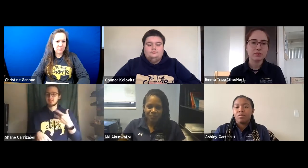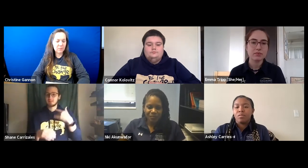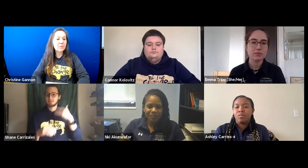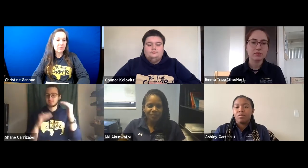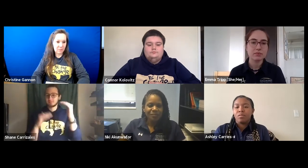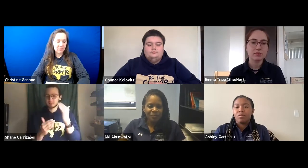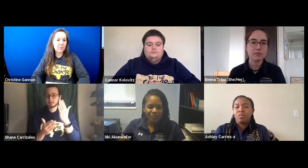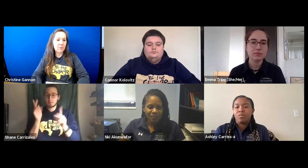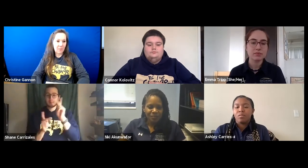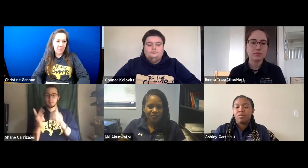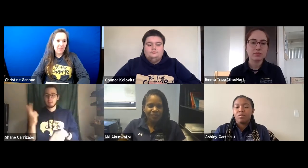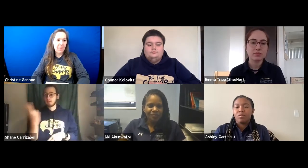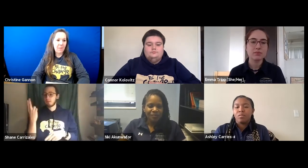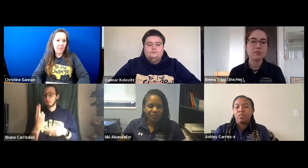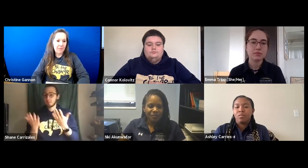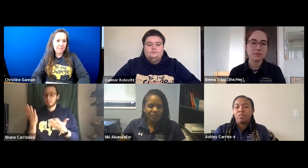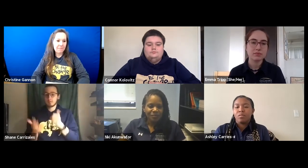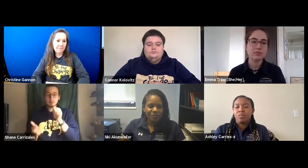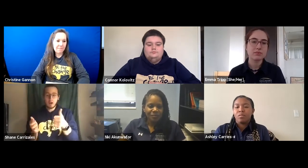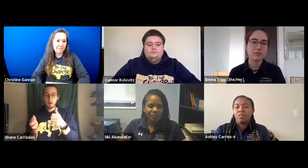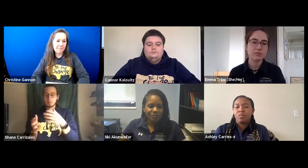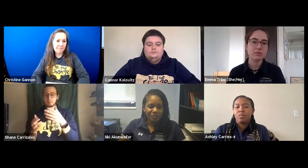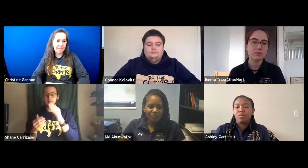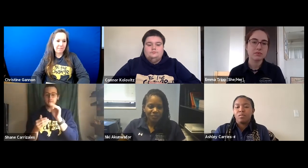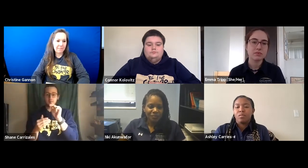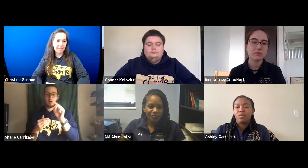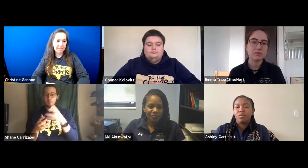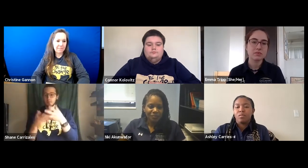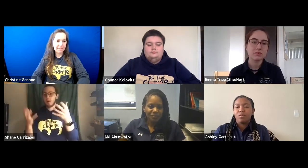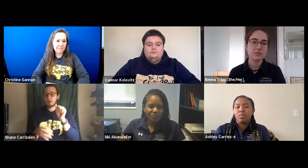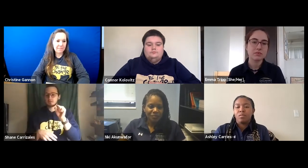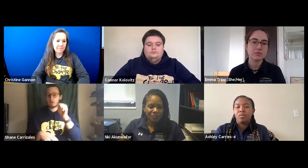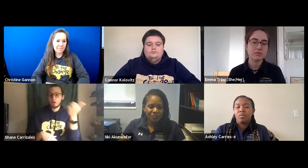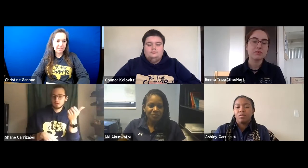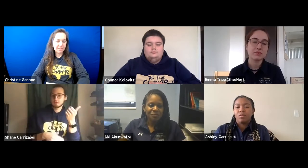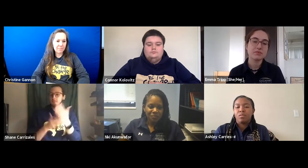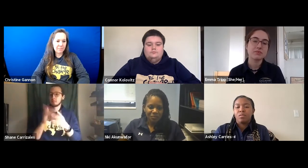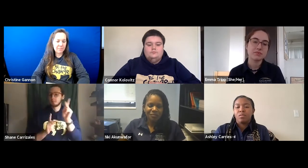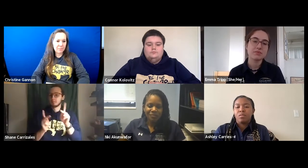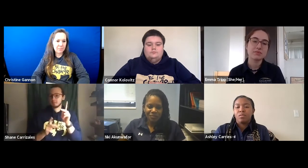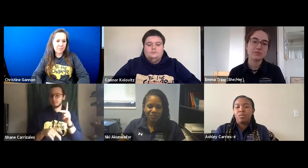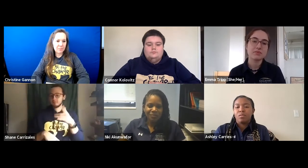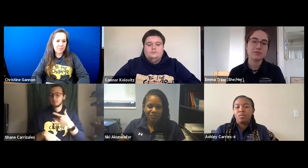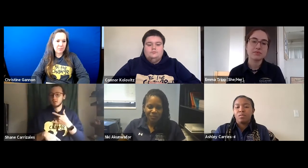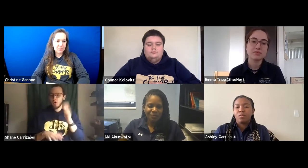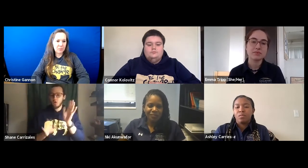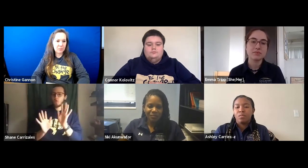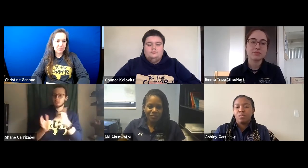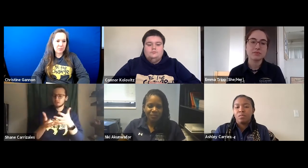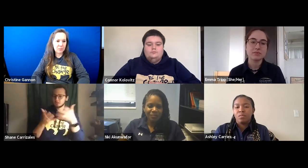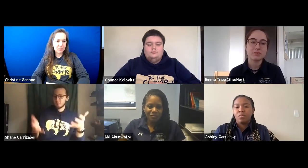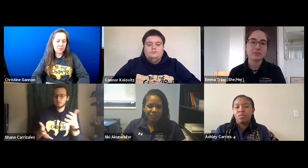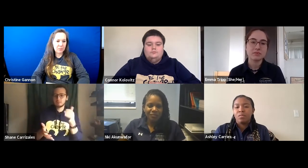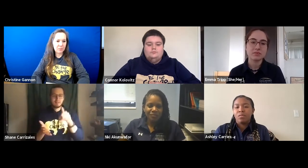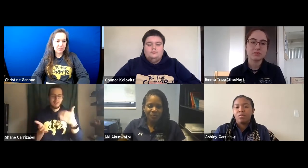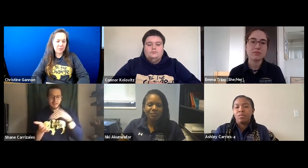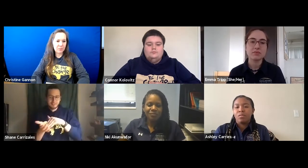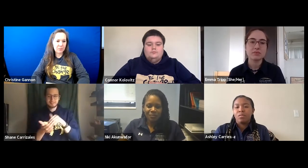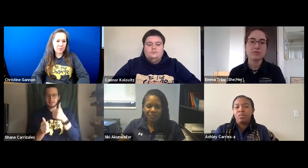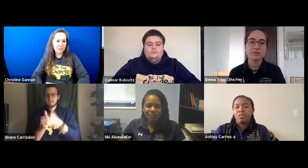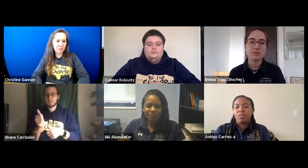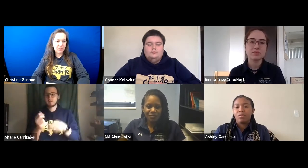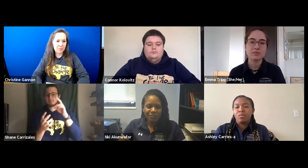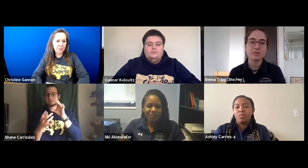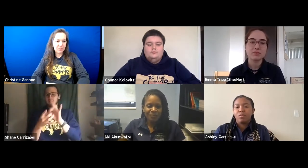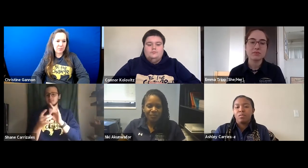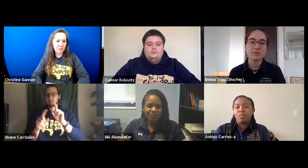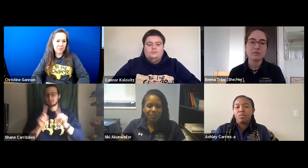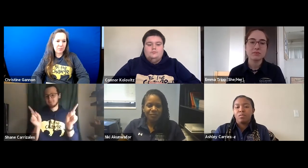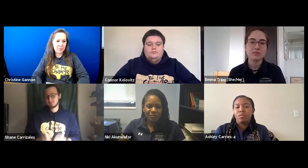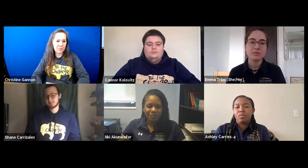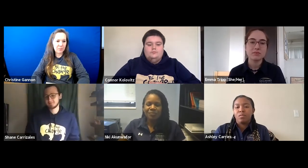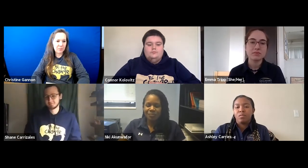So for balance, spending a lot of time together might not matter to one couple as much as for another. Some people might feel like it's a lot, but again, every relationship is different.